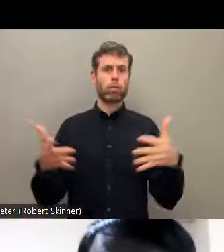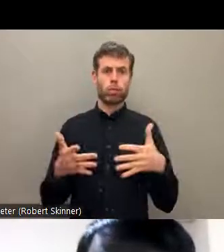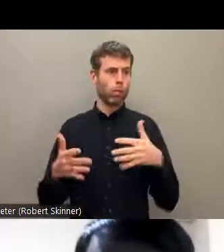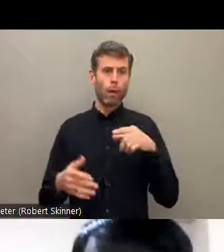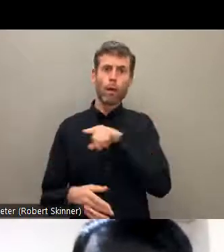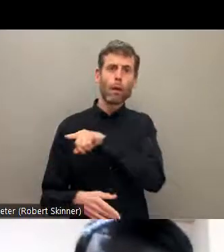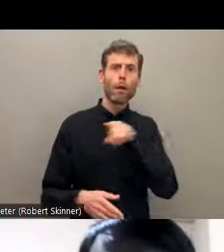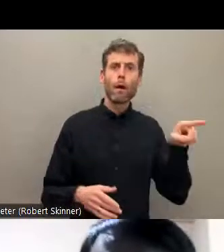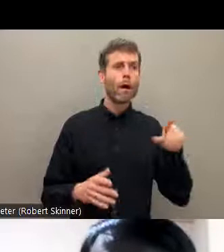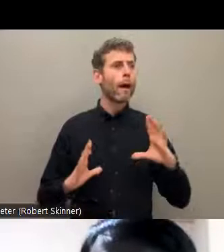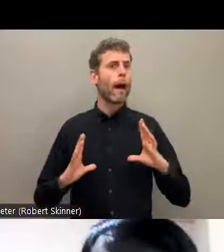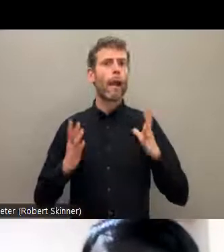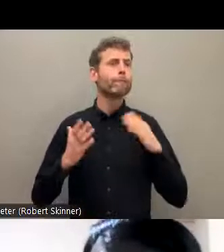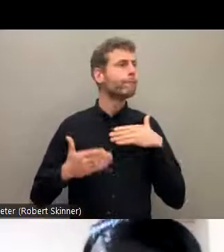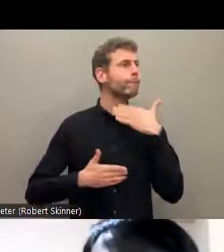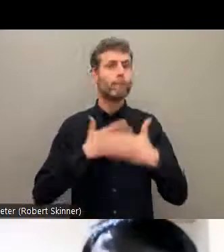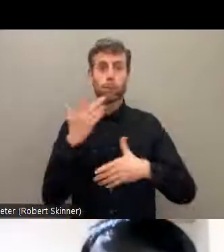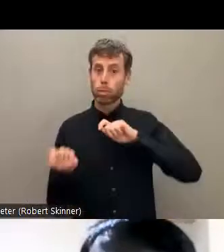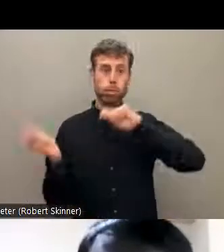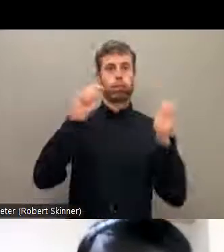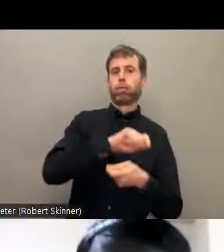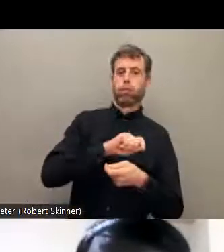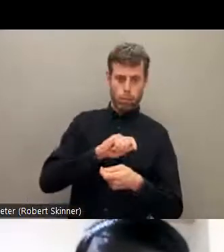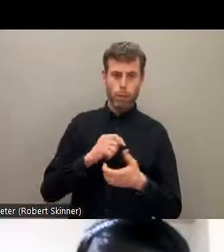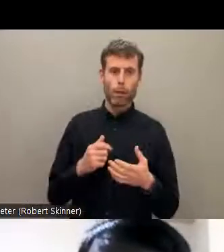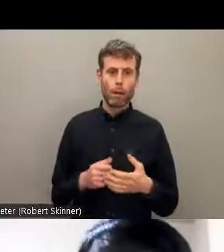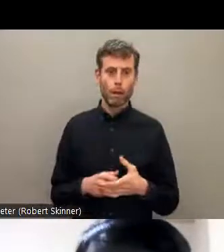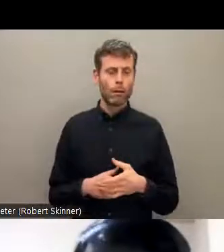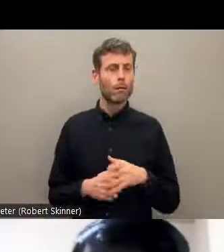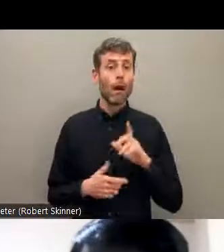48%, around 49% faced caste